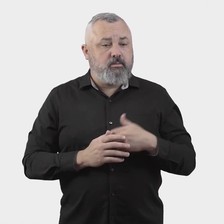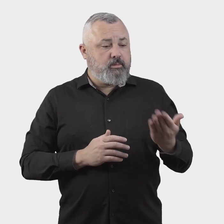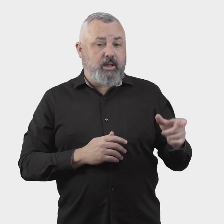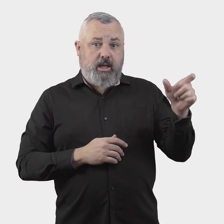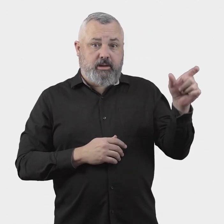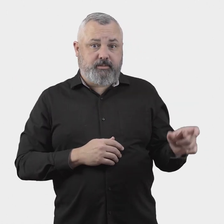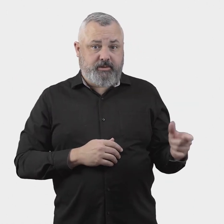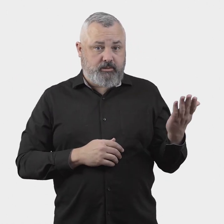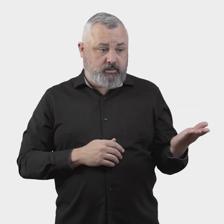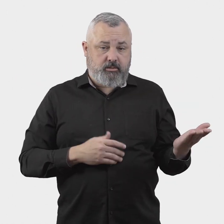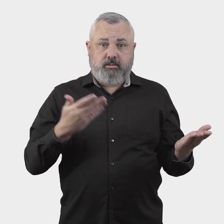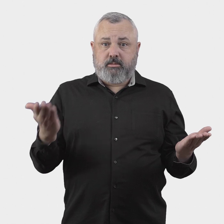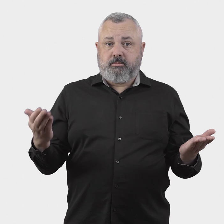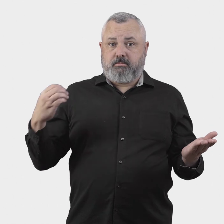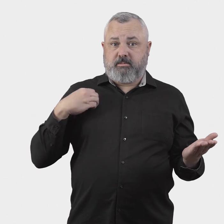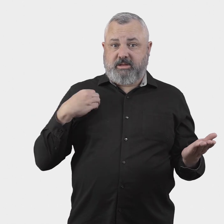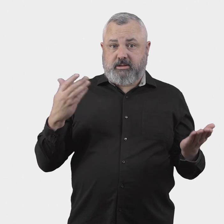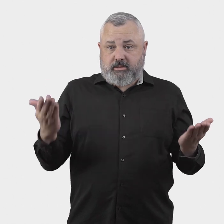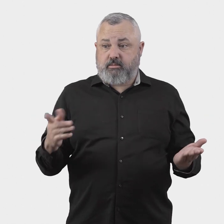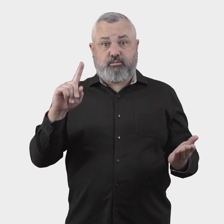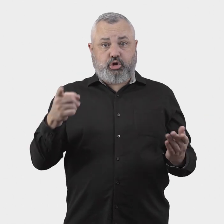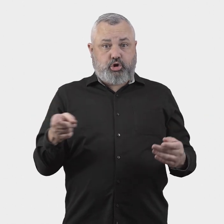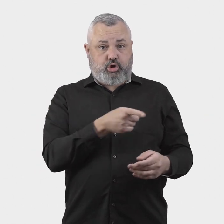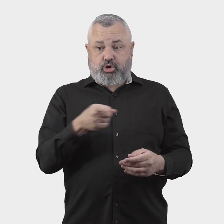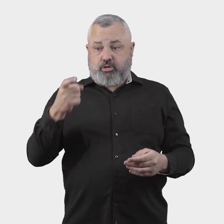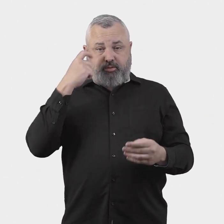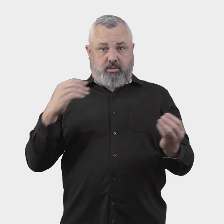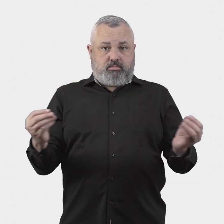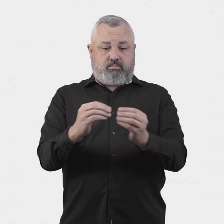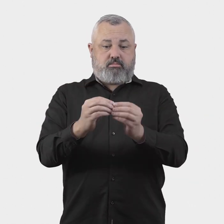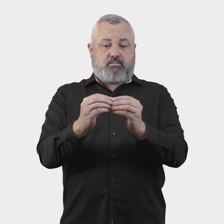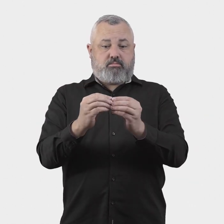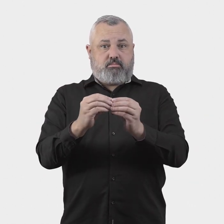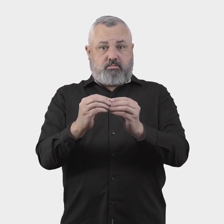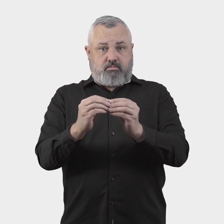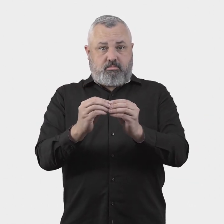1. attempt to resolve the complaint directly between the business and customer